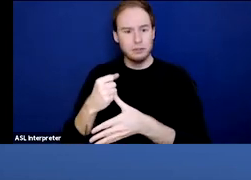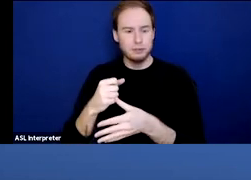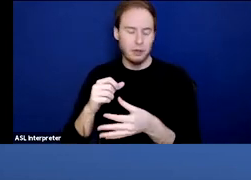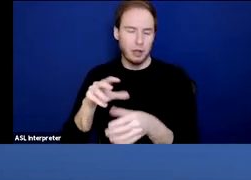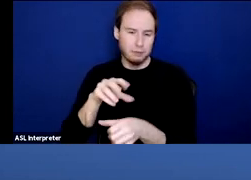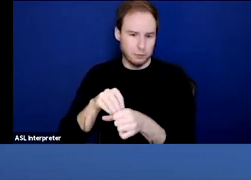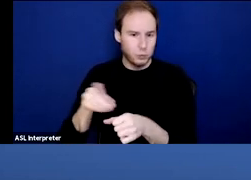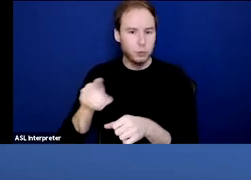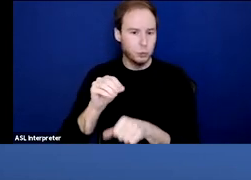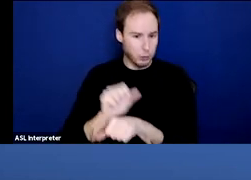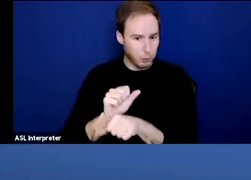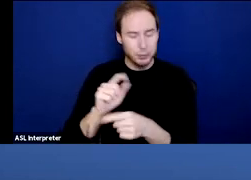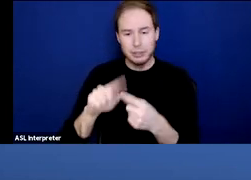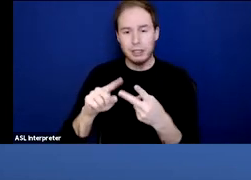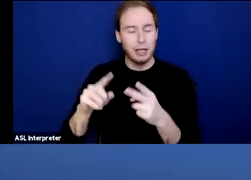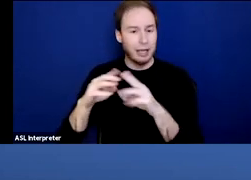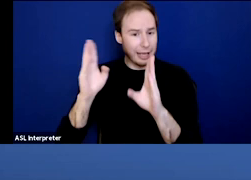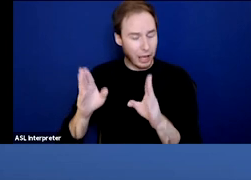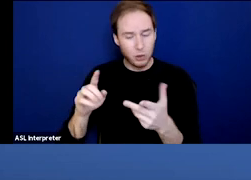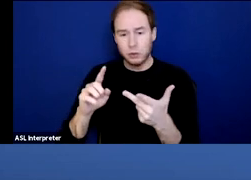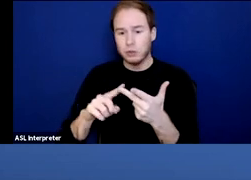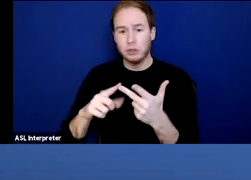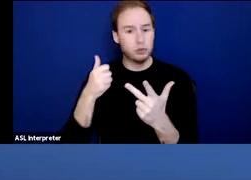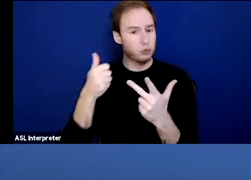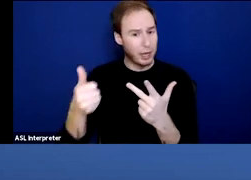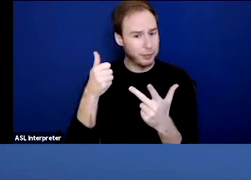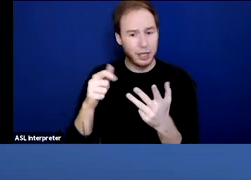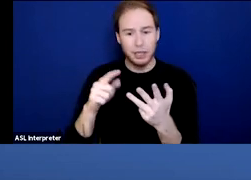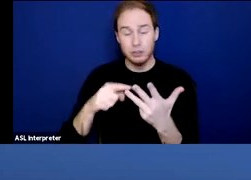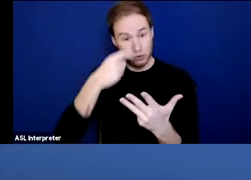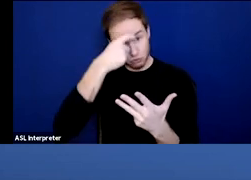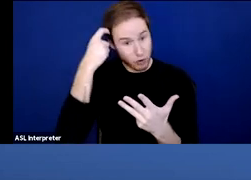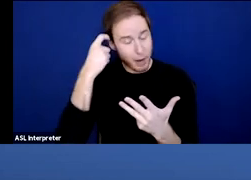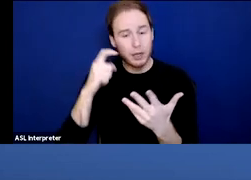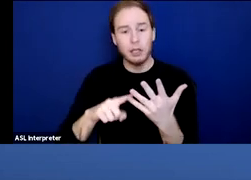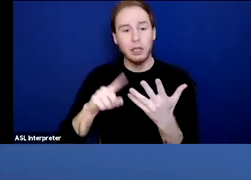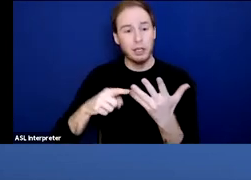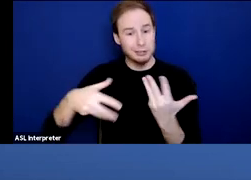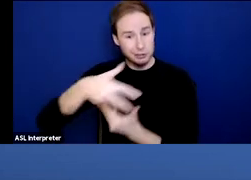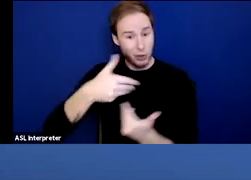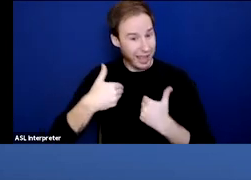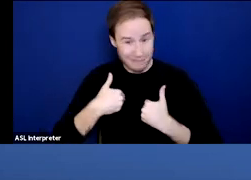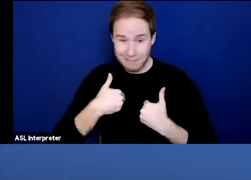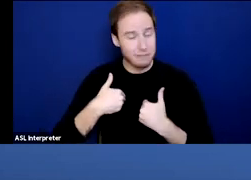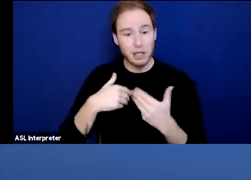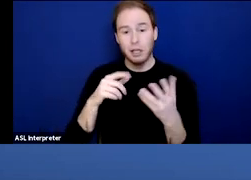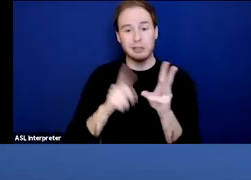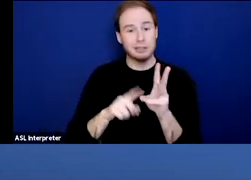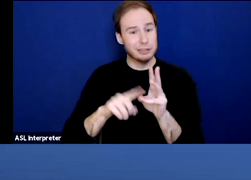housing, education, transportation, trauma, social support, stigma, criminal justice involvement,